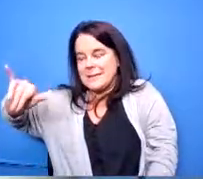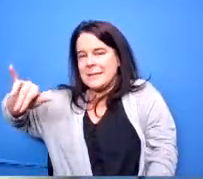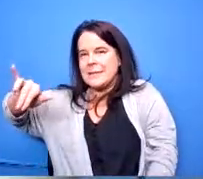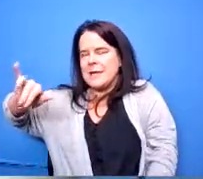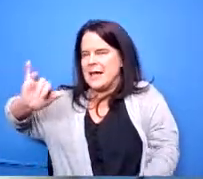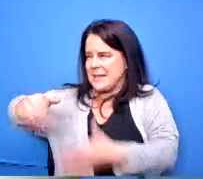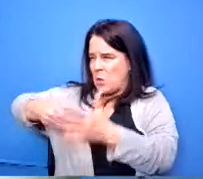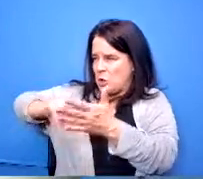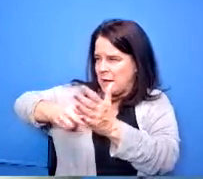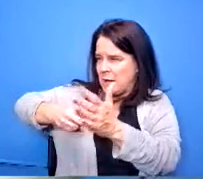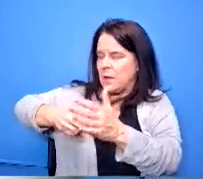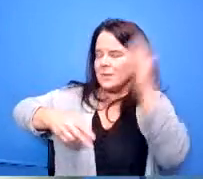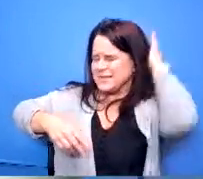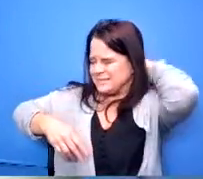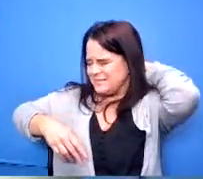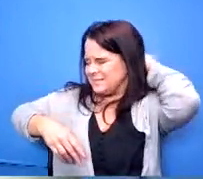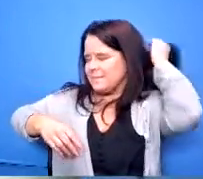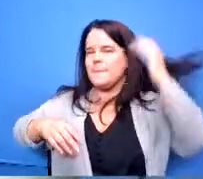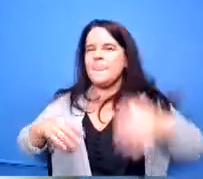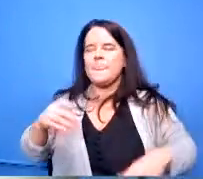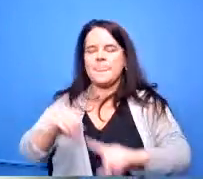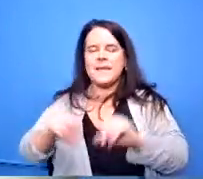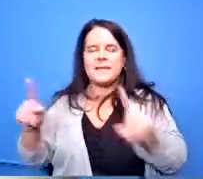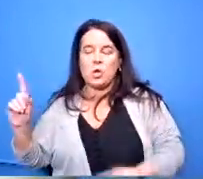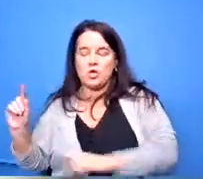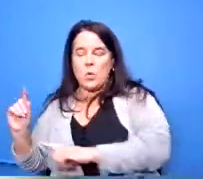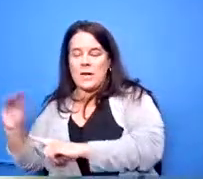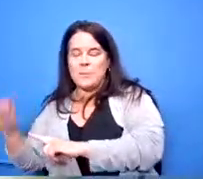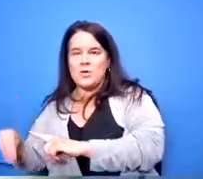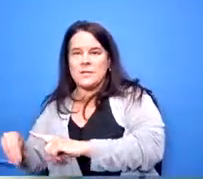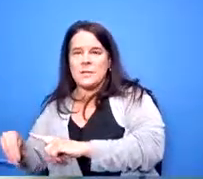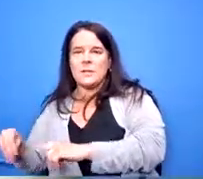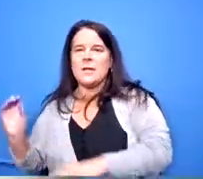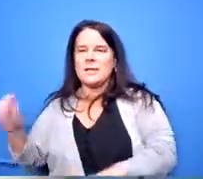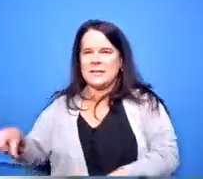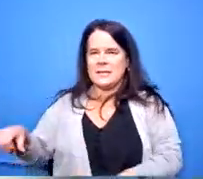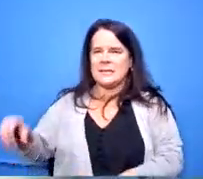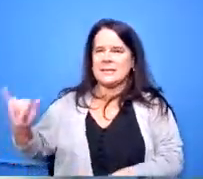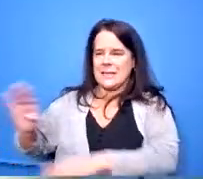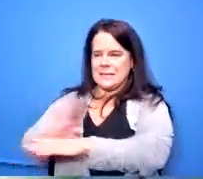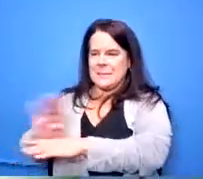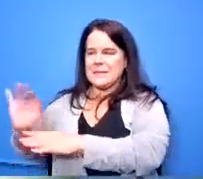there's a difference the 20 percent is based on yeah that's going to be to a company right that